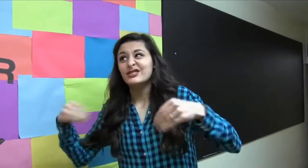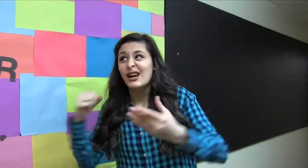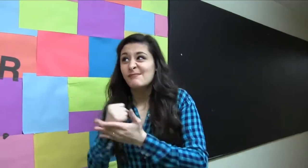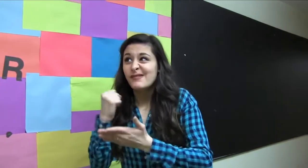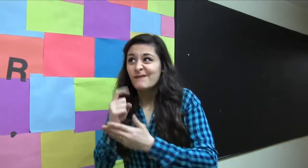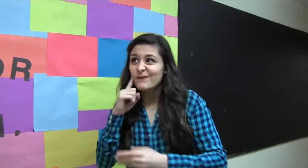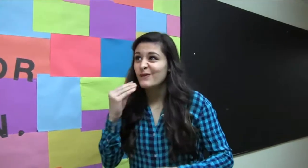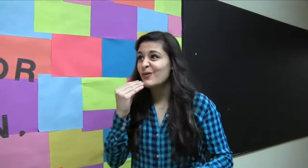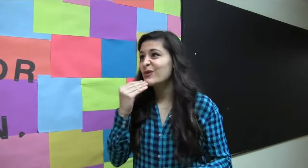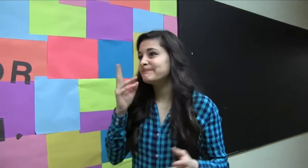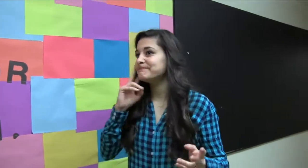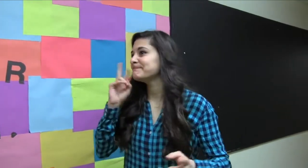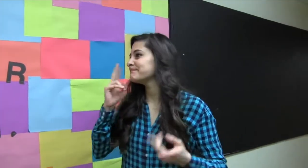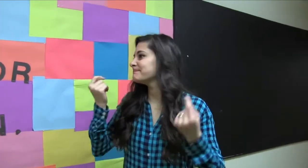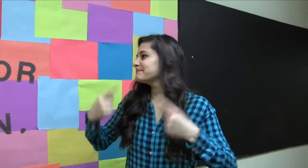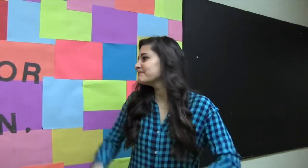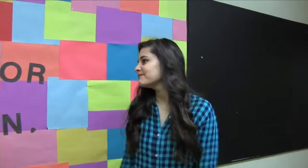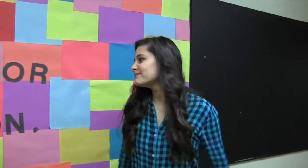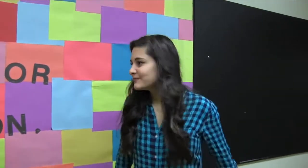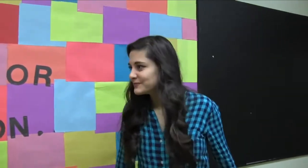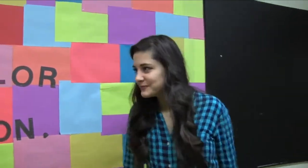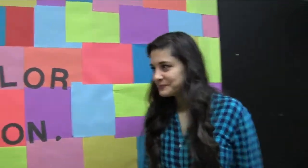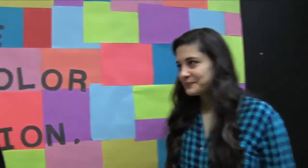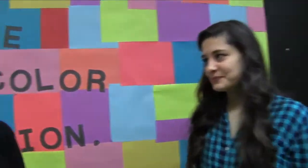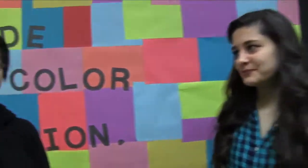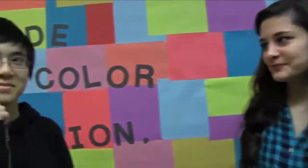I also need to go food shopping.